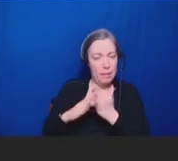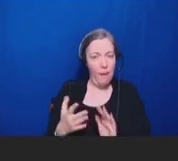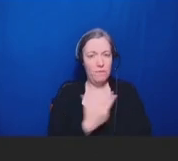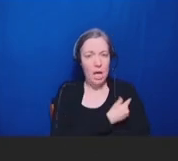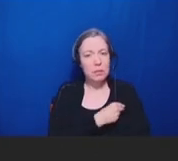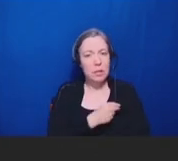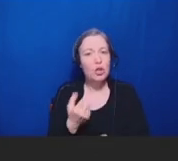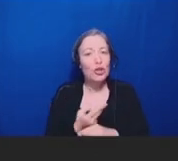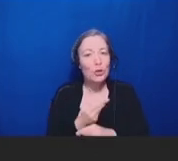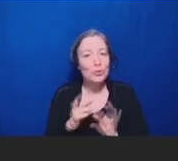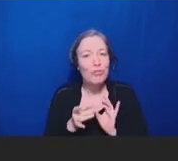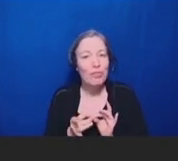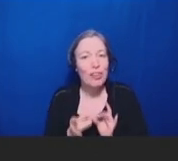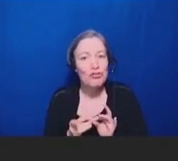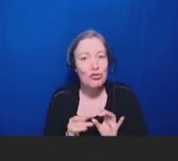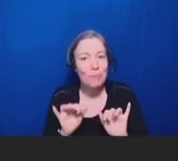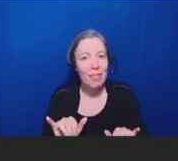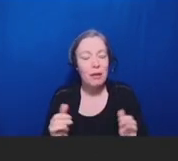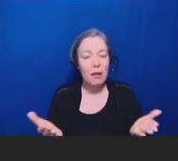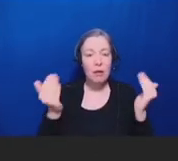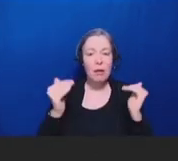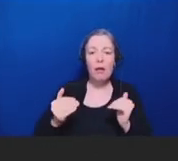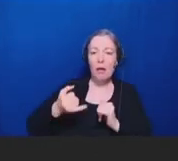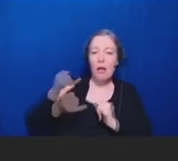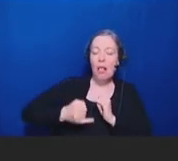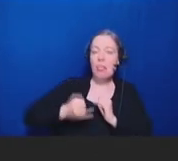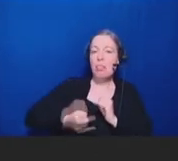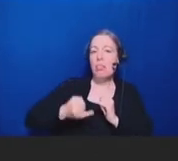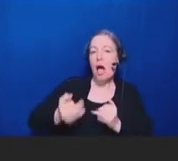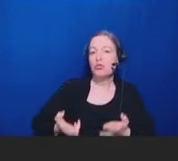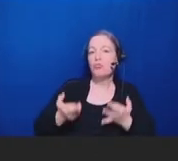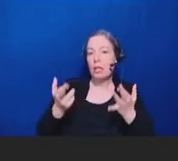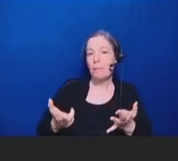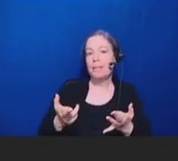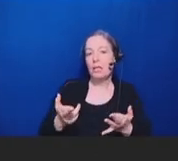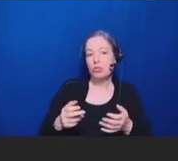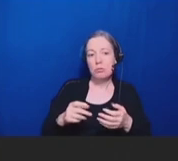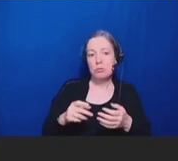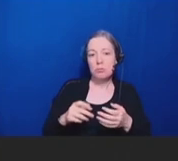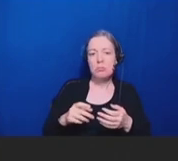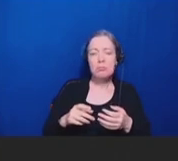And then the final recommendation I'll make is to direct patients to trusted credible